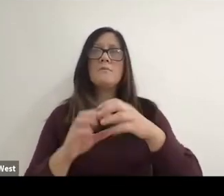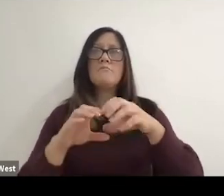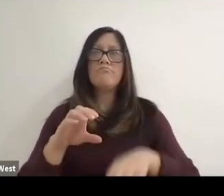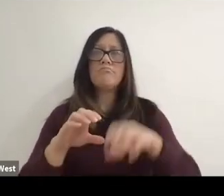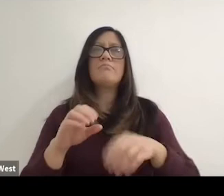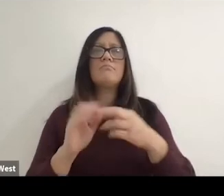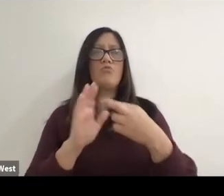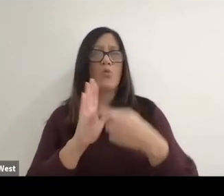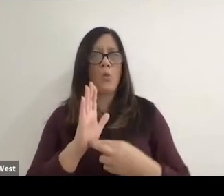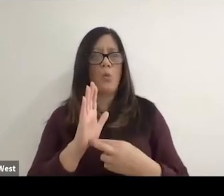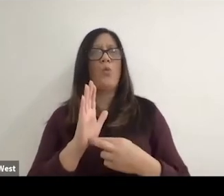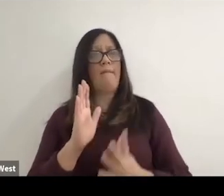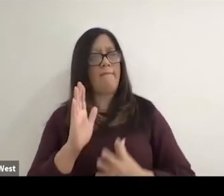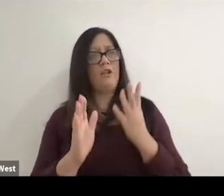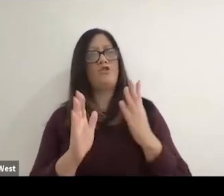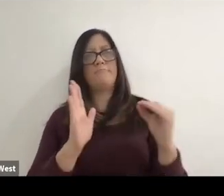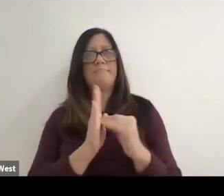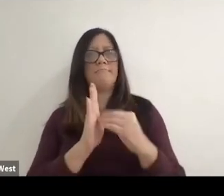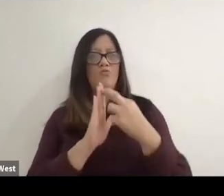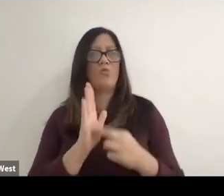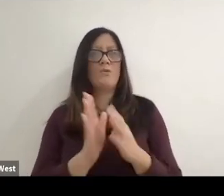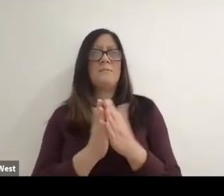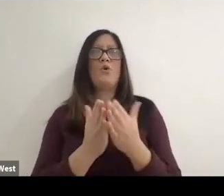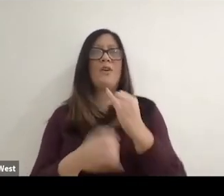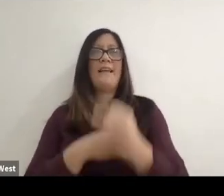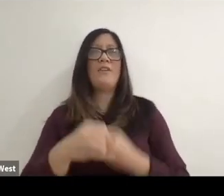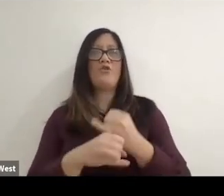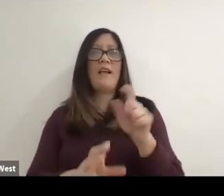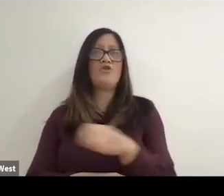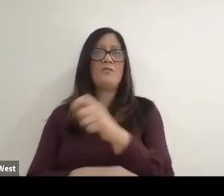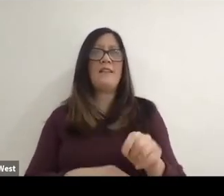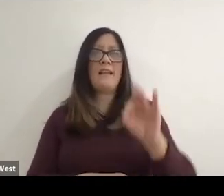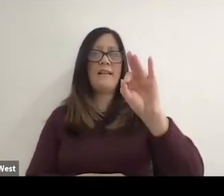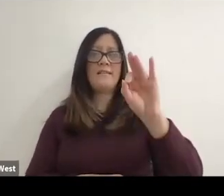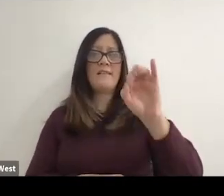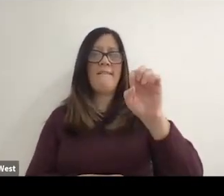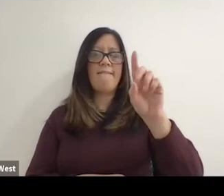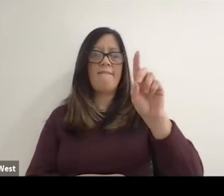rules book that the International Tennis Federation published.